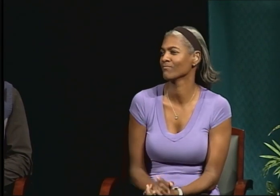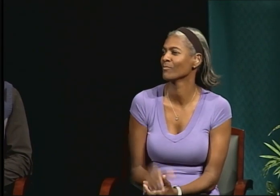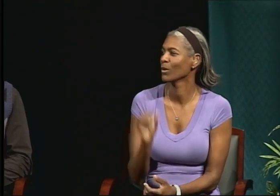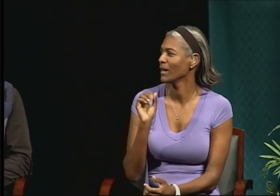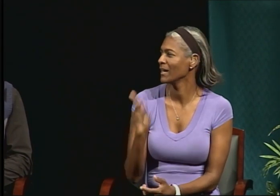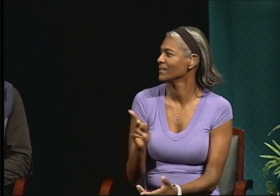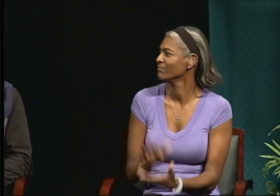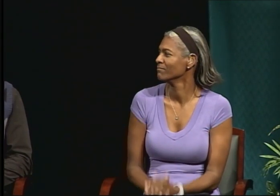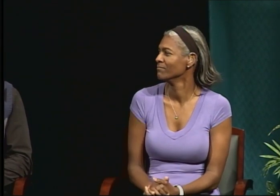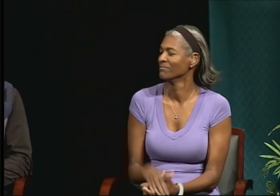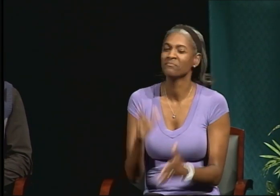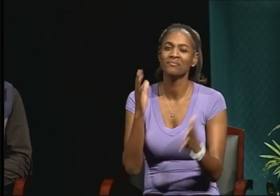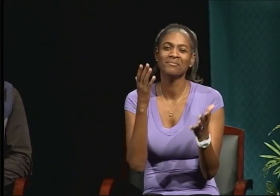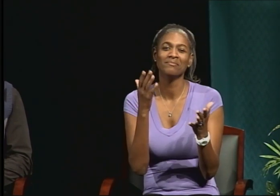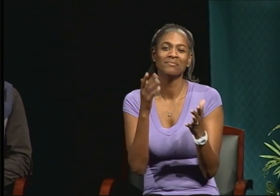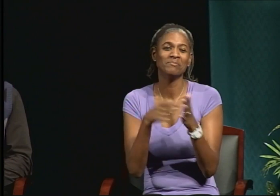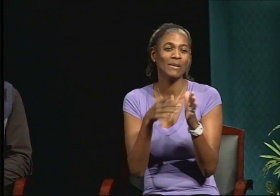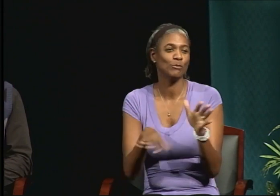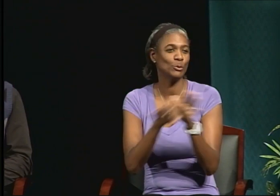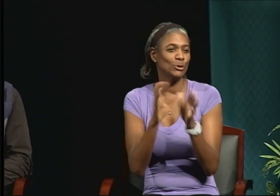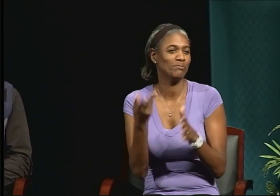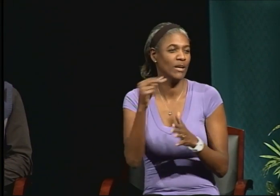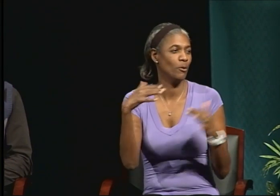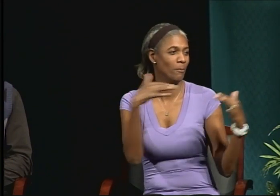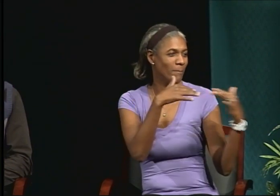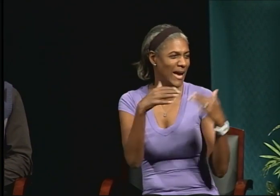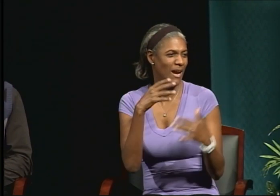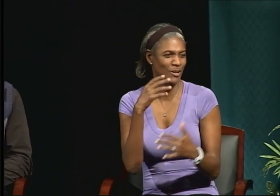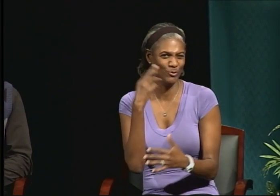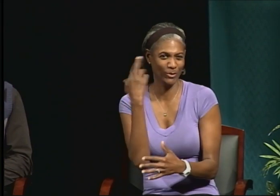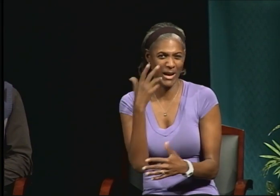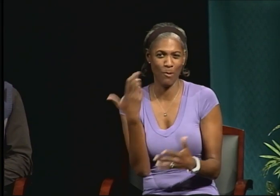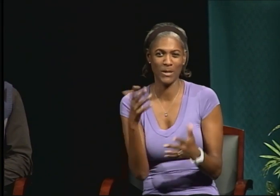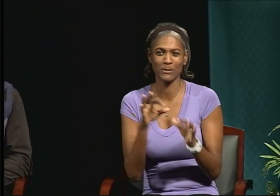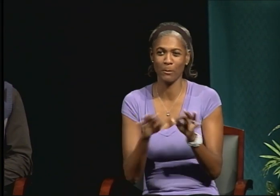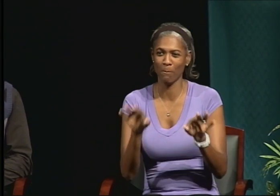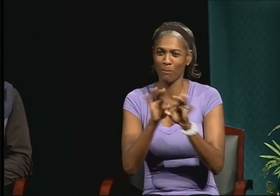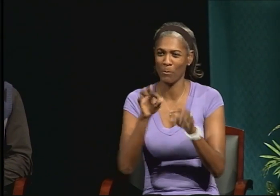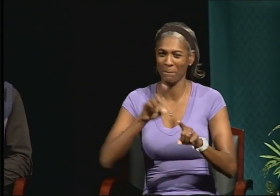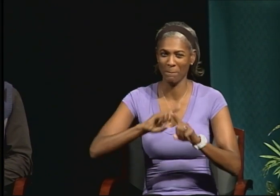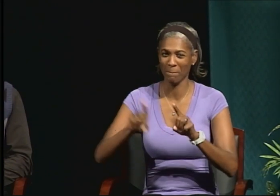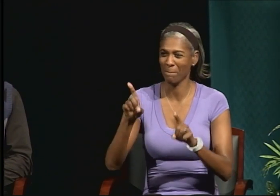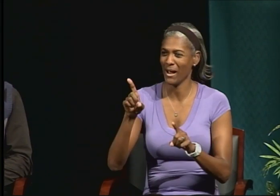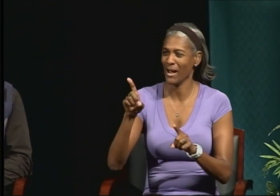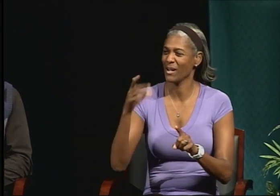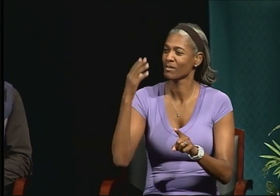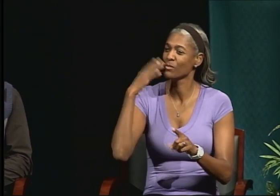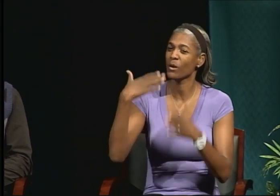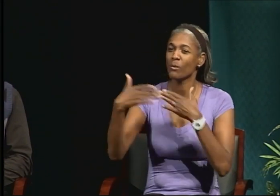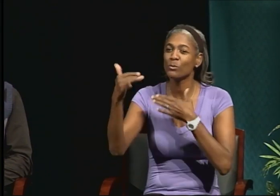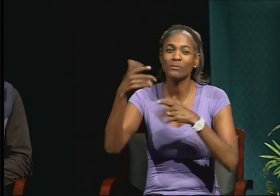I also realized that I had to pick my battles. There were different people who I thought were going to be in my corner.